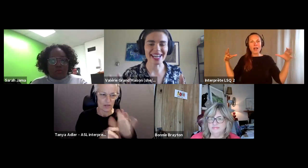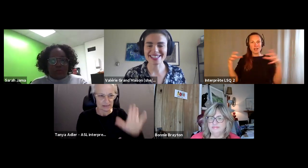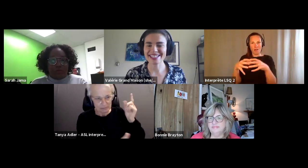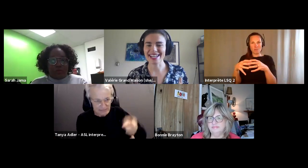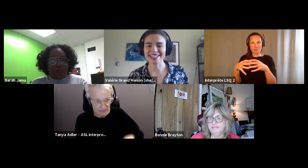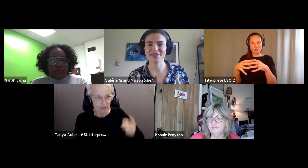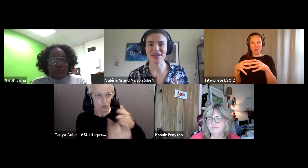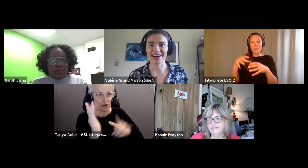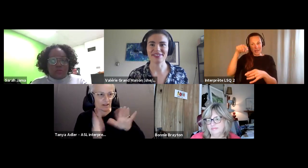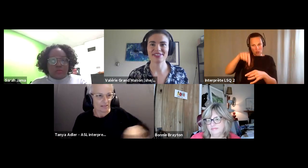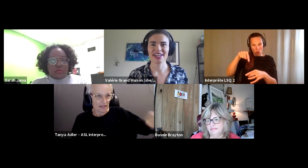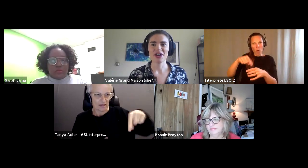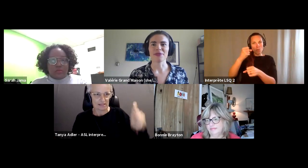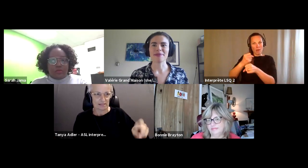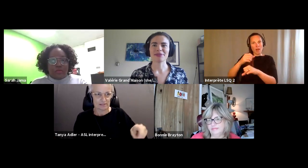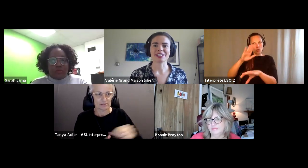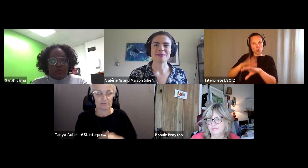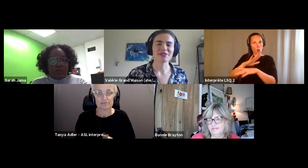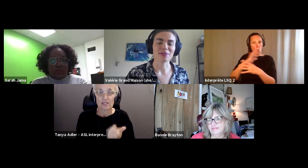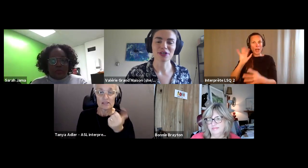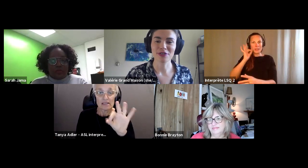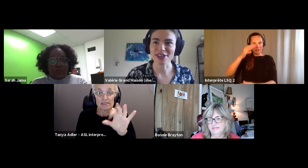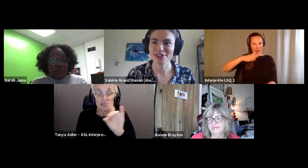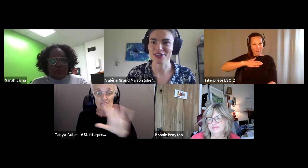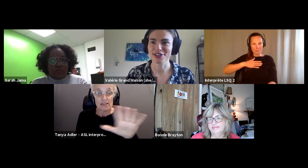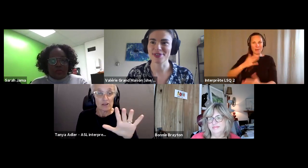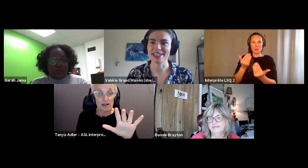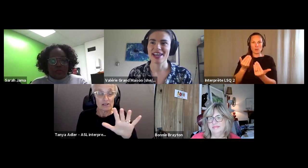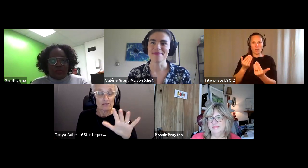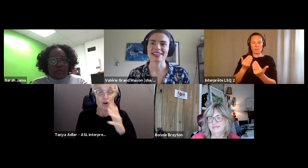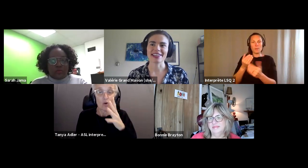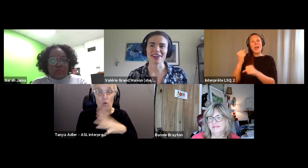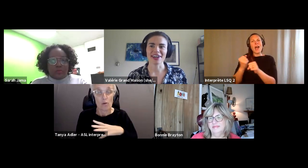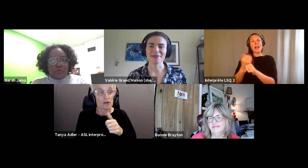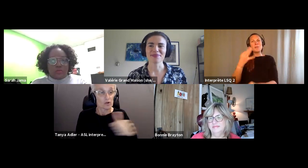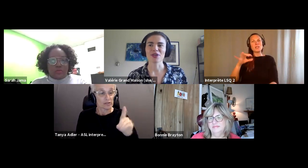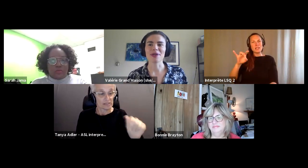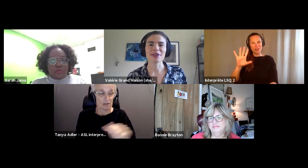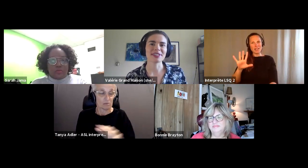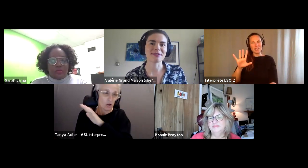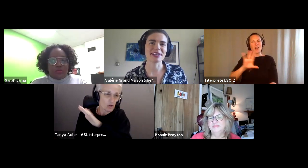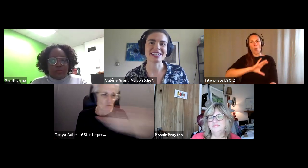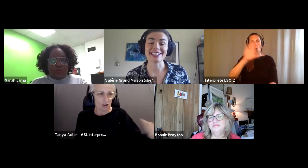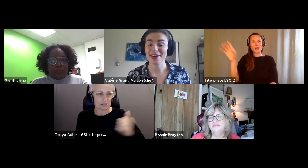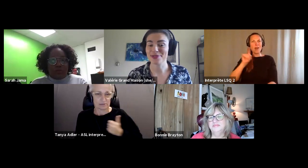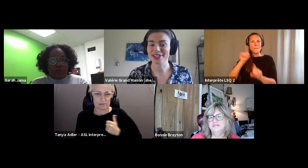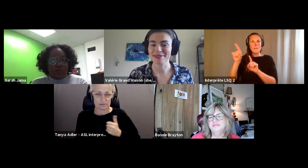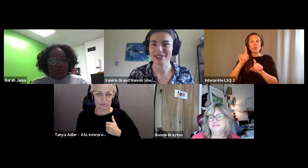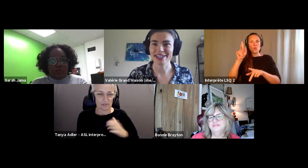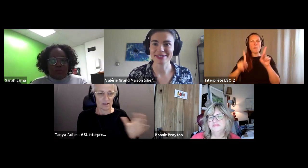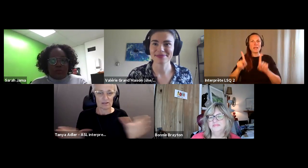Valérie Grand’Maison (she/elle): In 1985 women with disabilities from across the country method women with disabilities networking meeting.